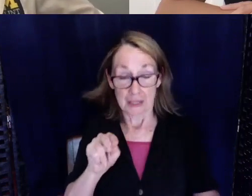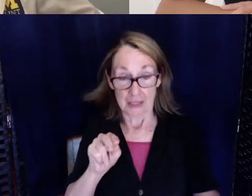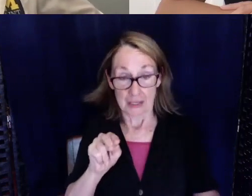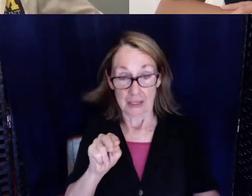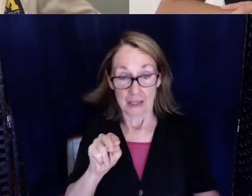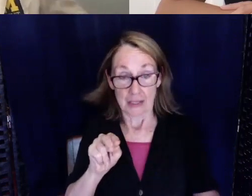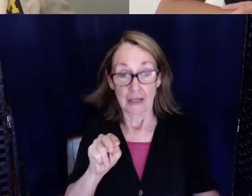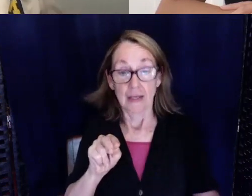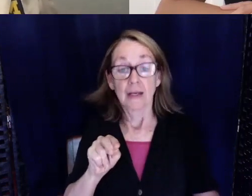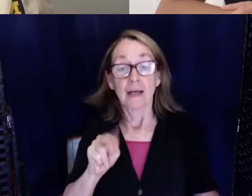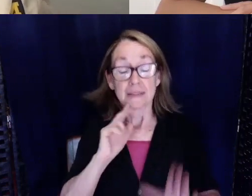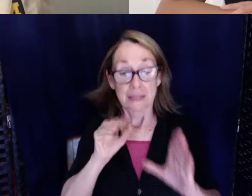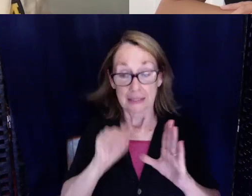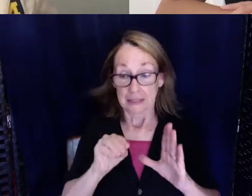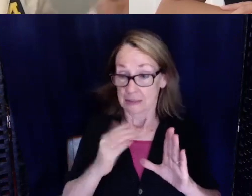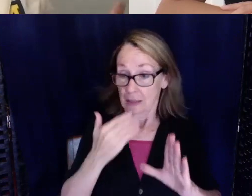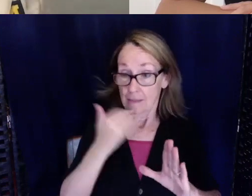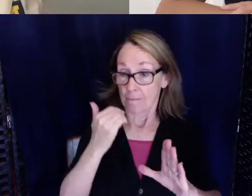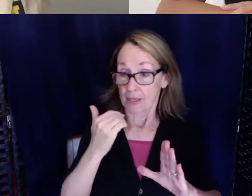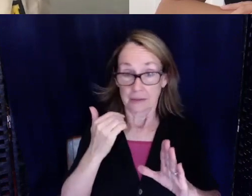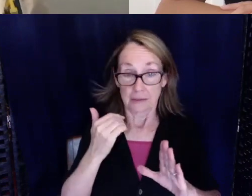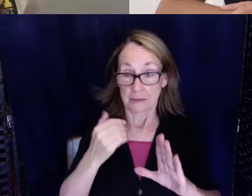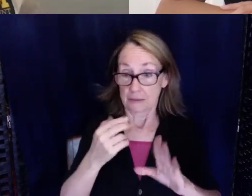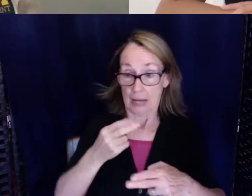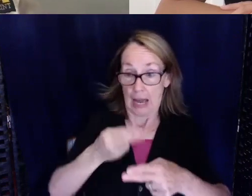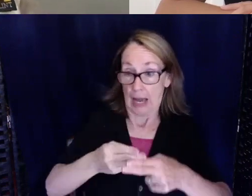it's going to be the best brand in the whole field, you know?